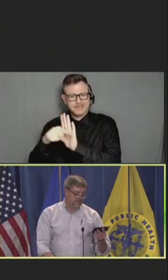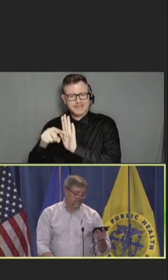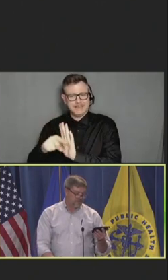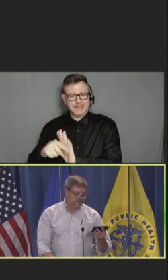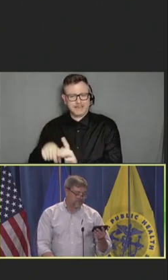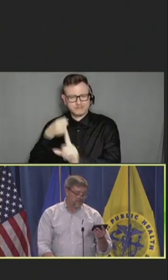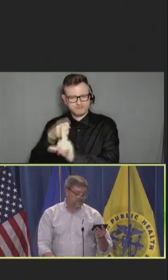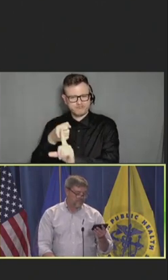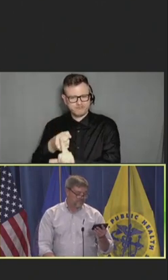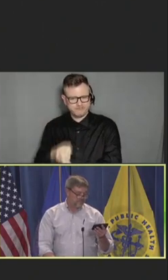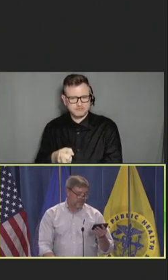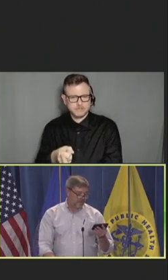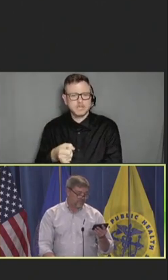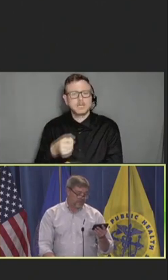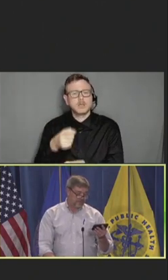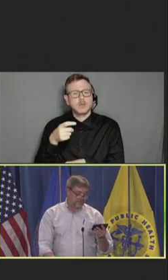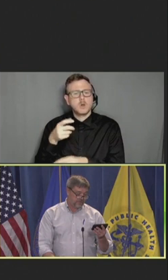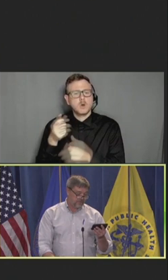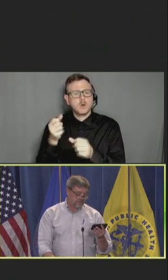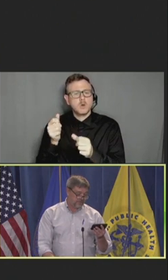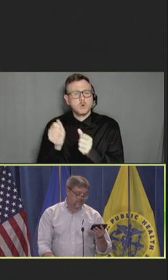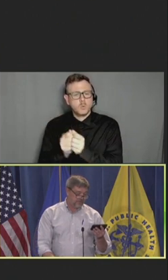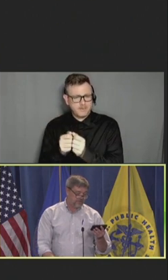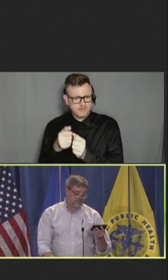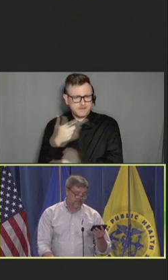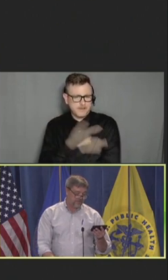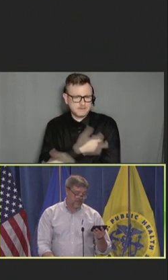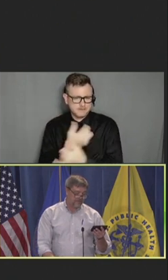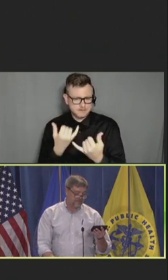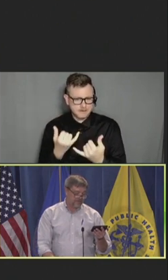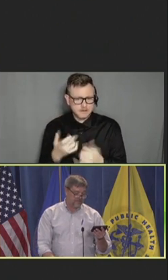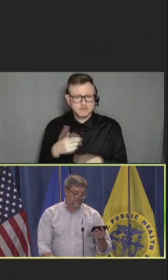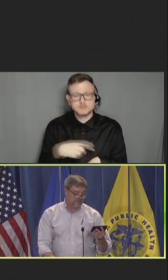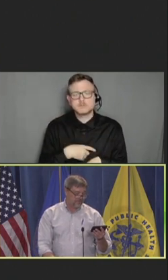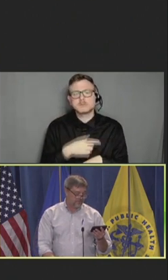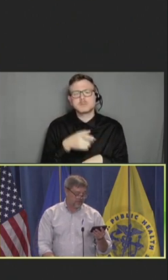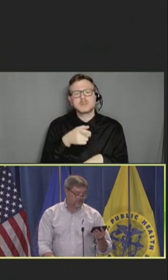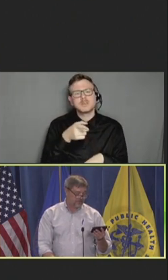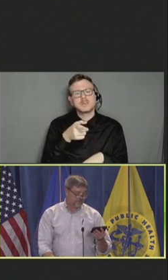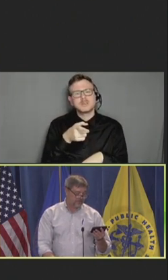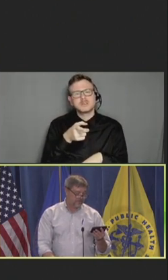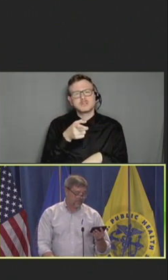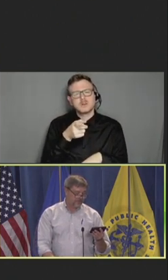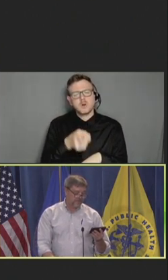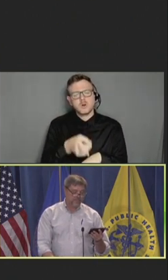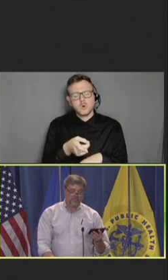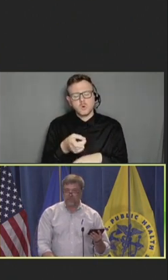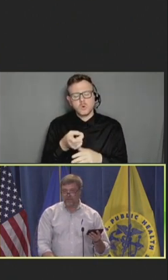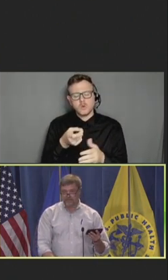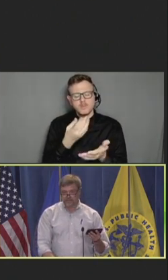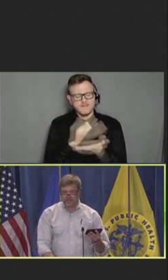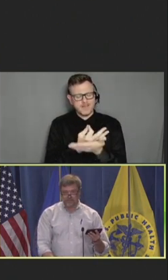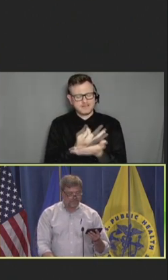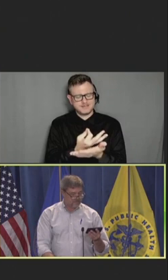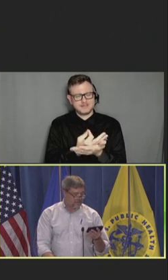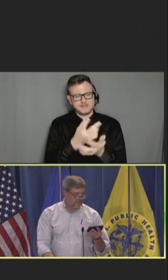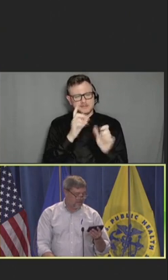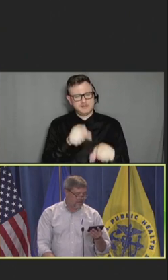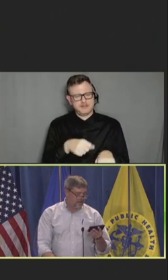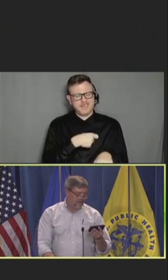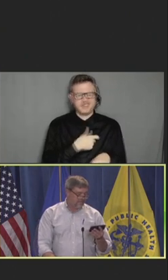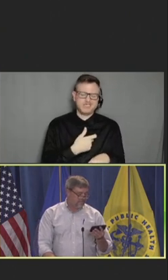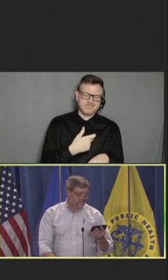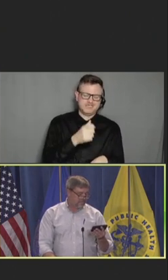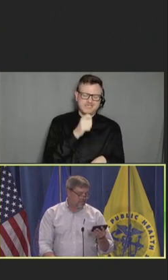The risk can financially disincentivize vaccine manufacturers from developing improved vaccines.